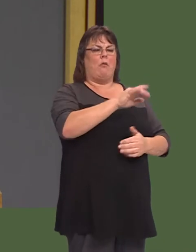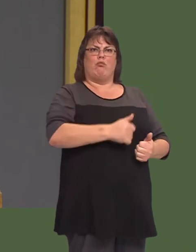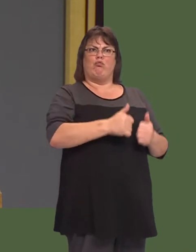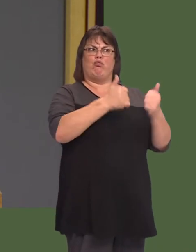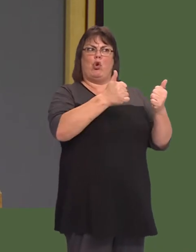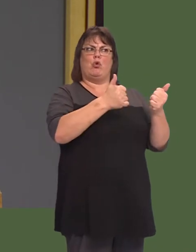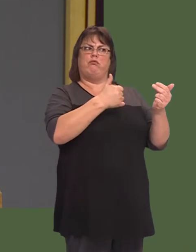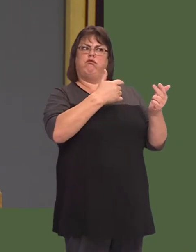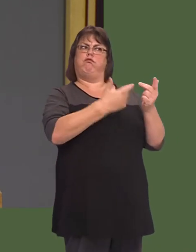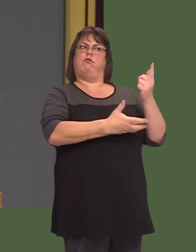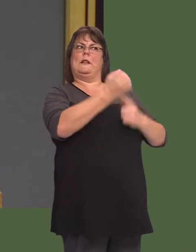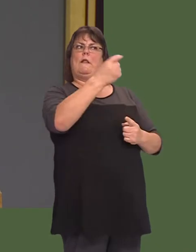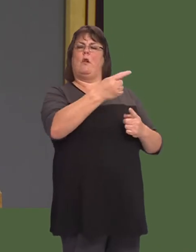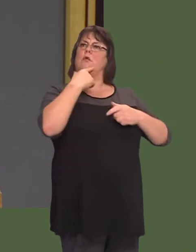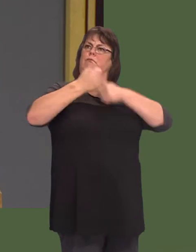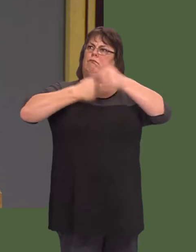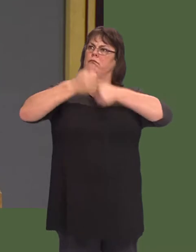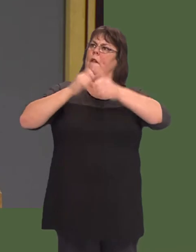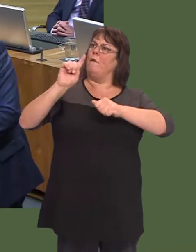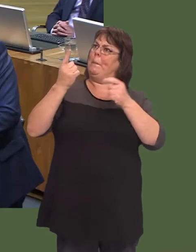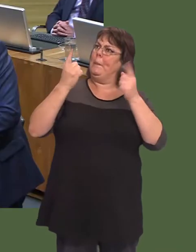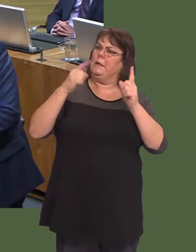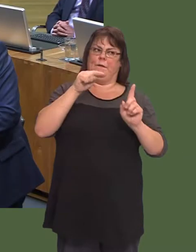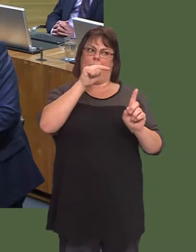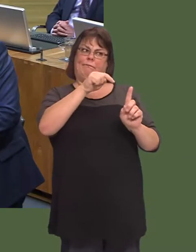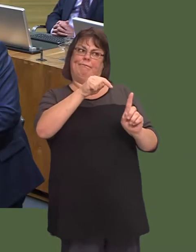storyóI fully acknowledge that and congratulate the First Minister.